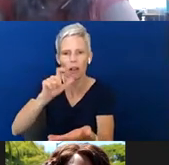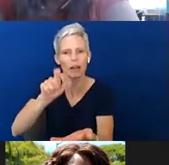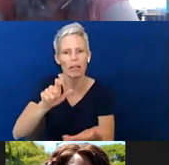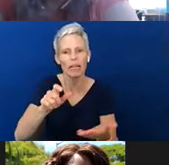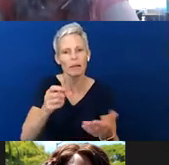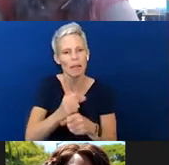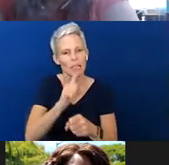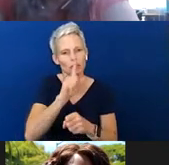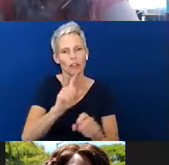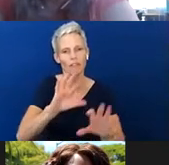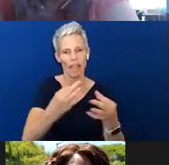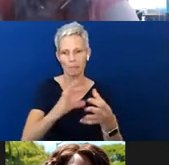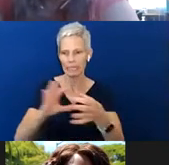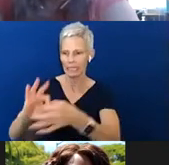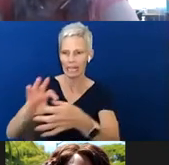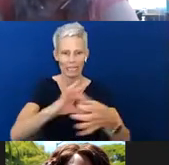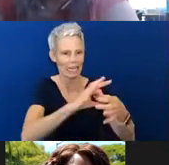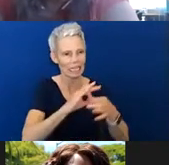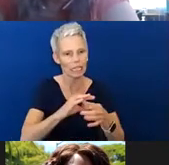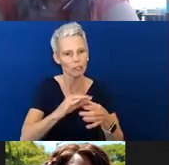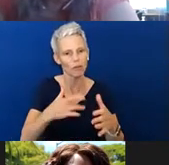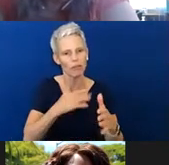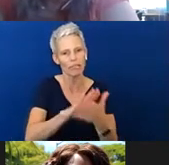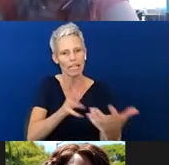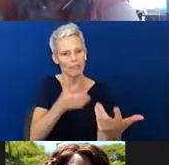connected with the ones where it's a nice fit, it's a good fit, culturally.